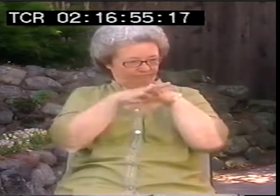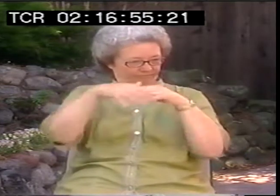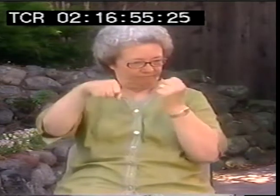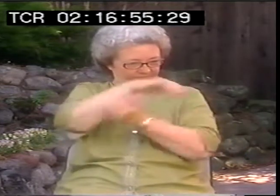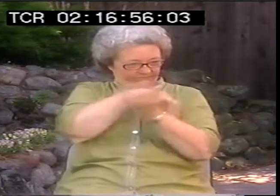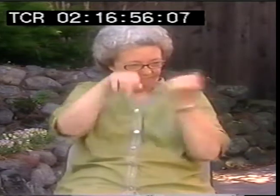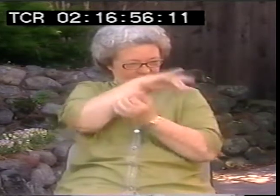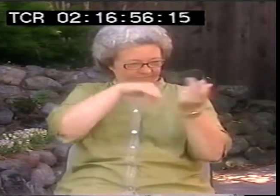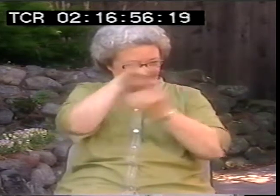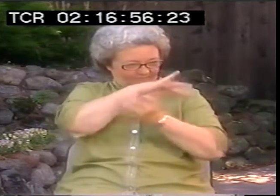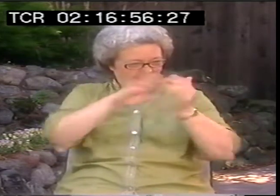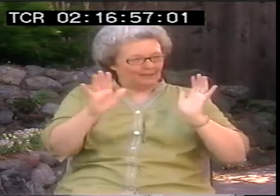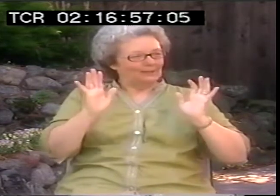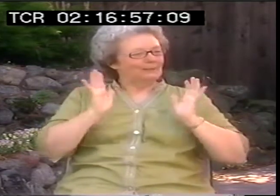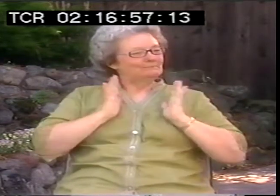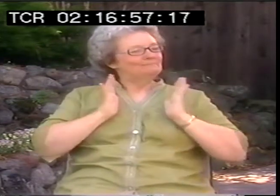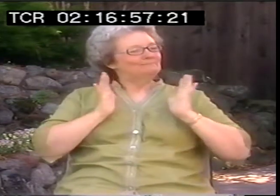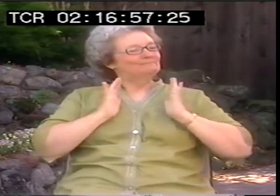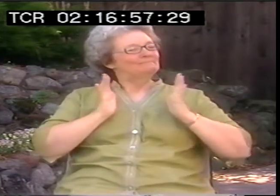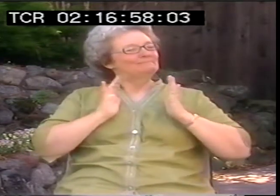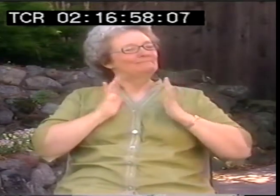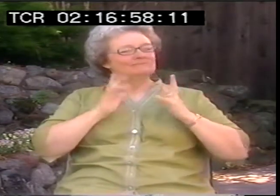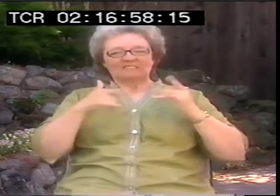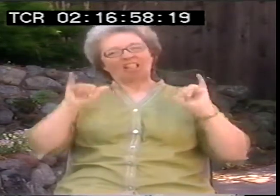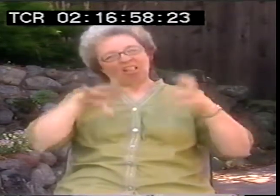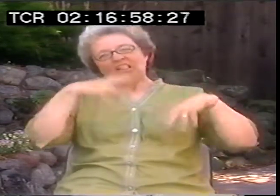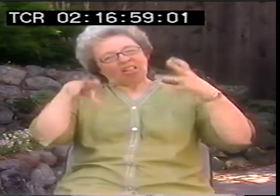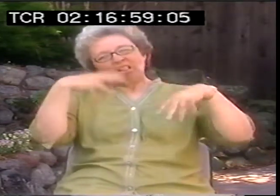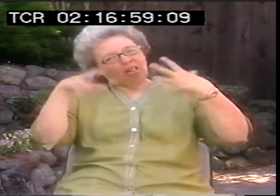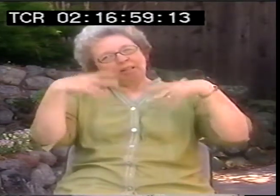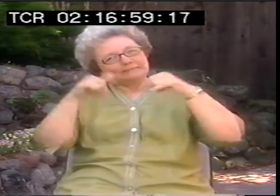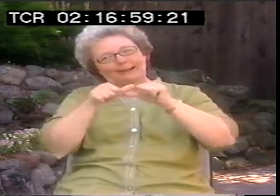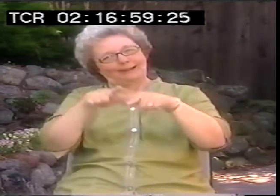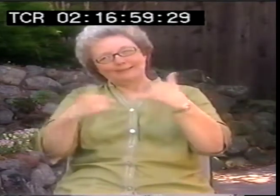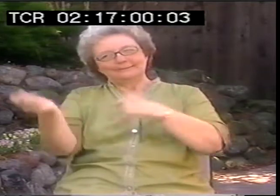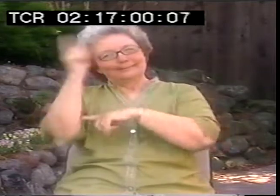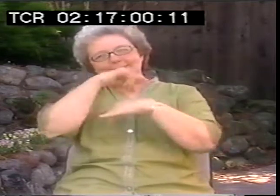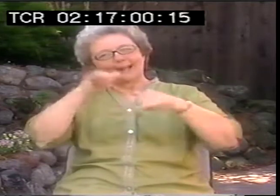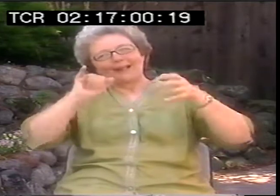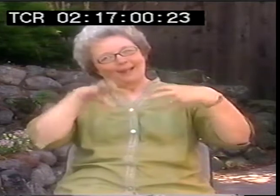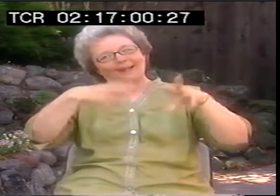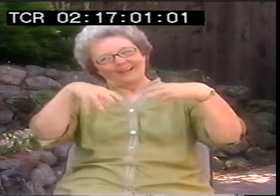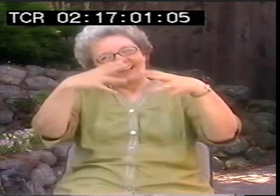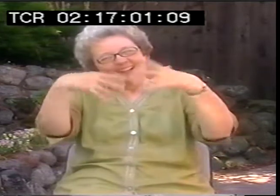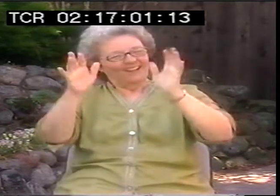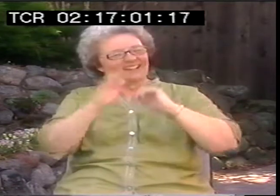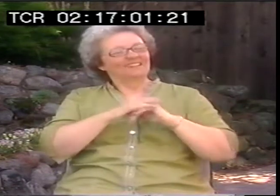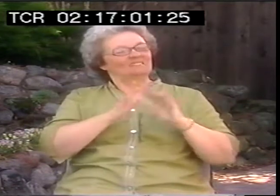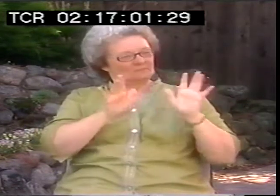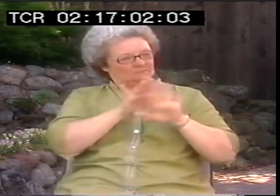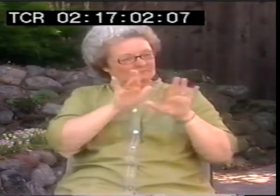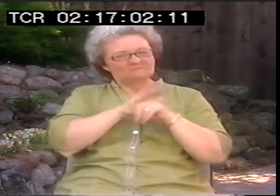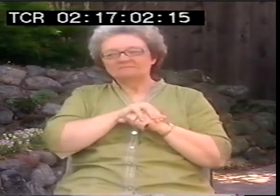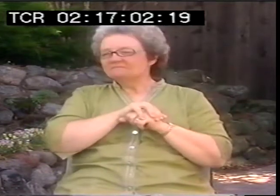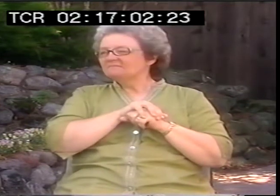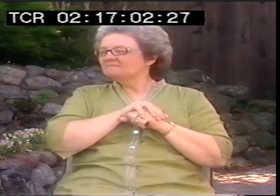and all this going all around near where I grew up. And of course, there's still a lot of dissension right now. Of course, this has not been settled.